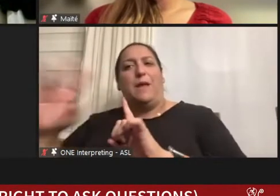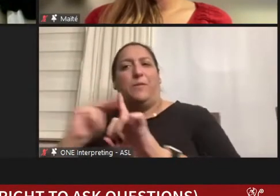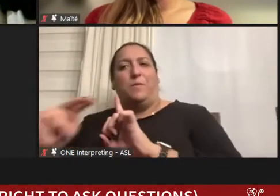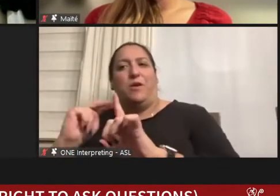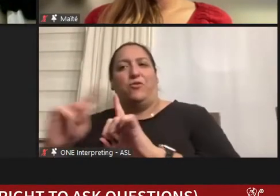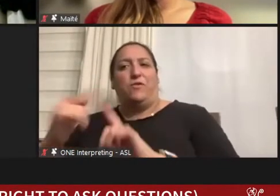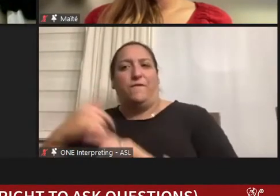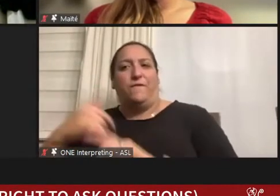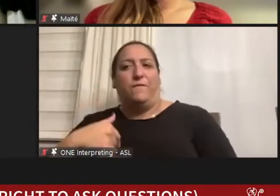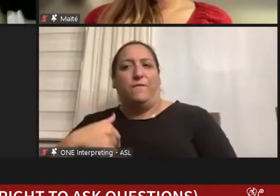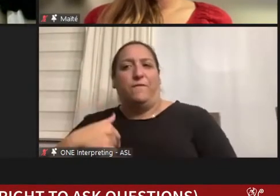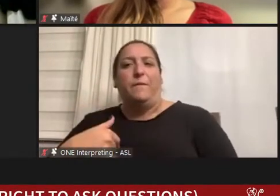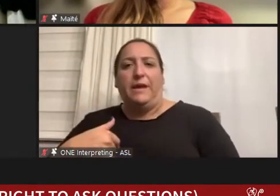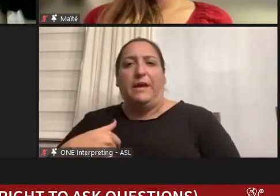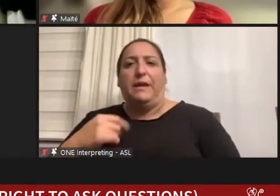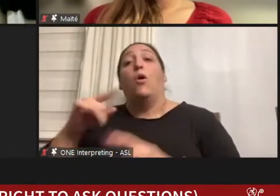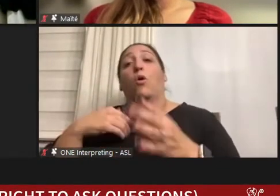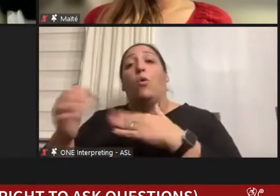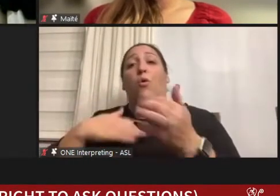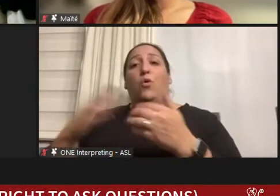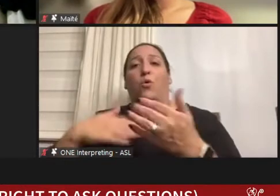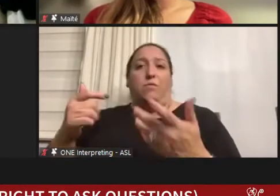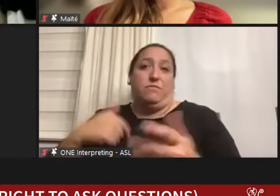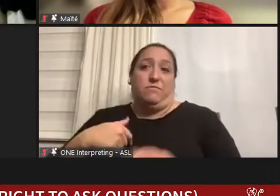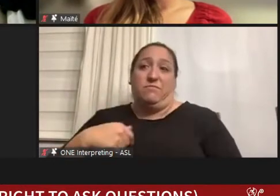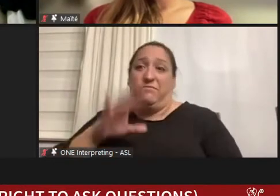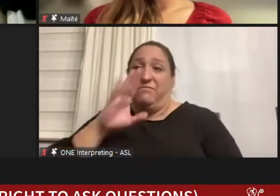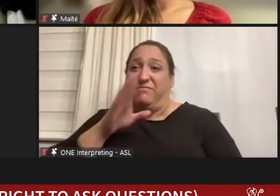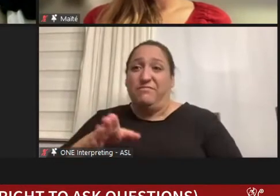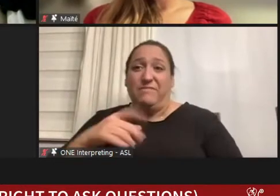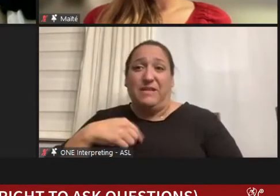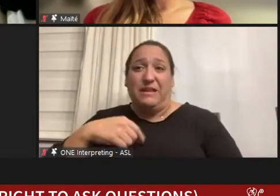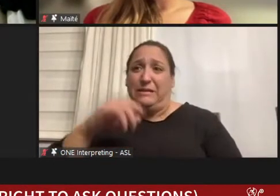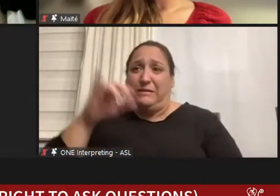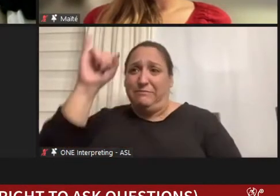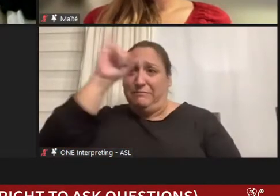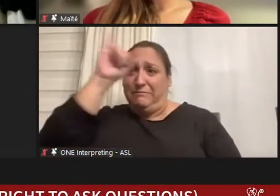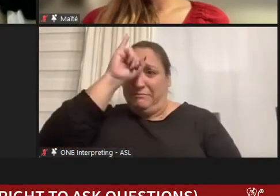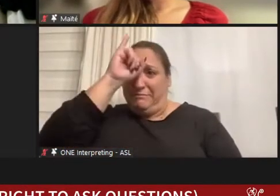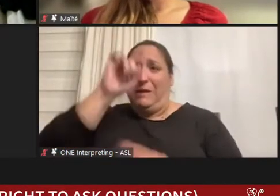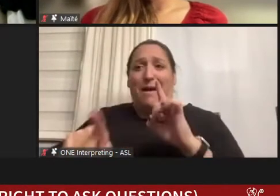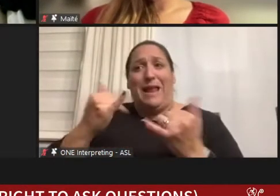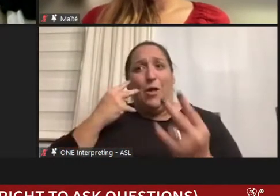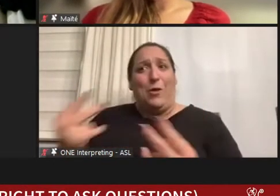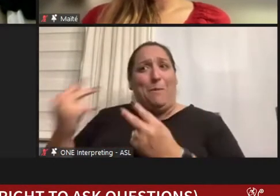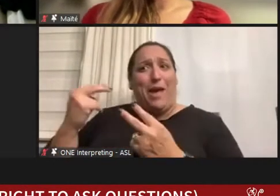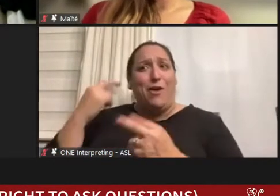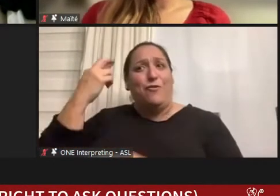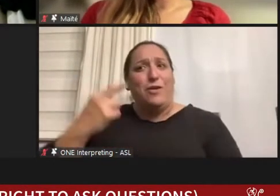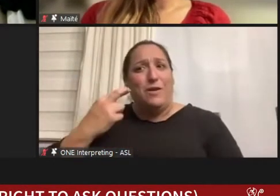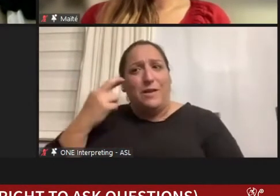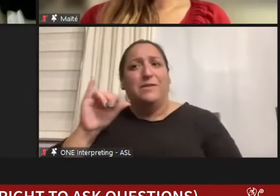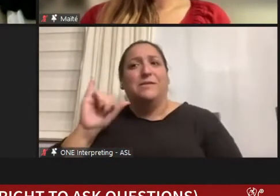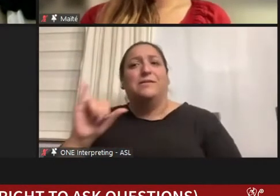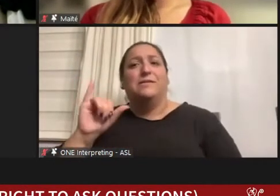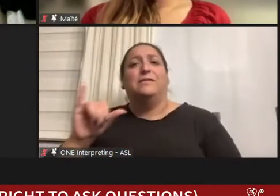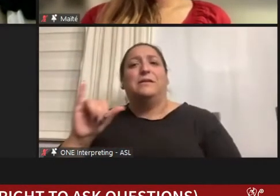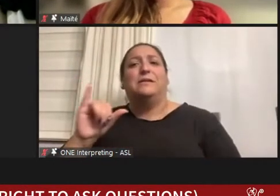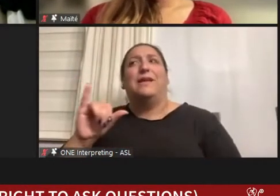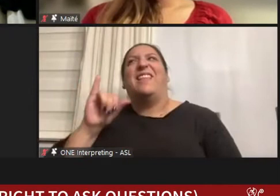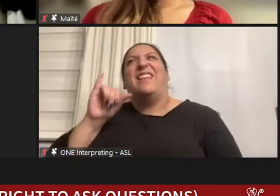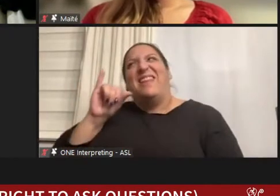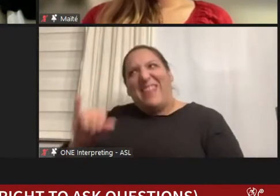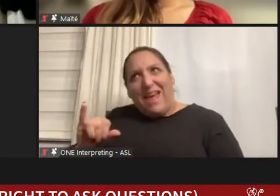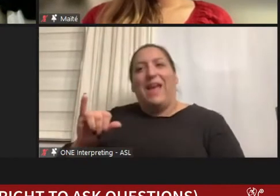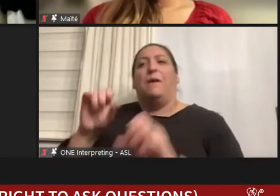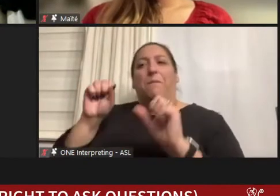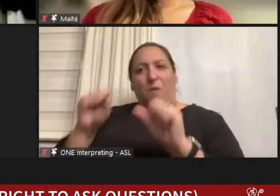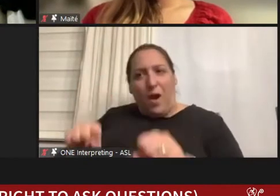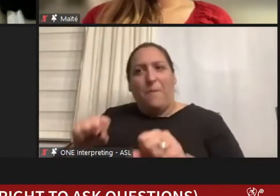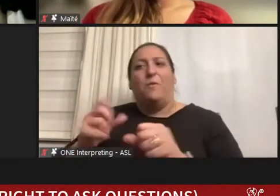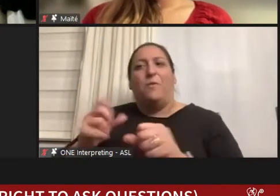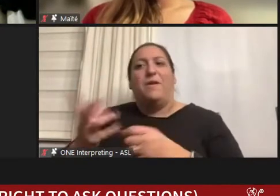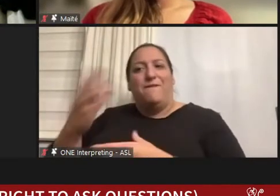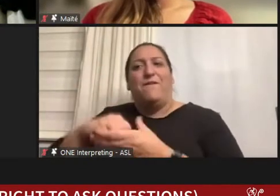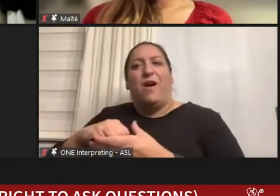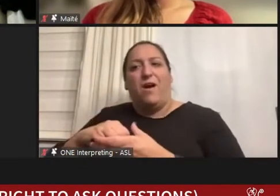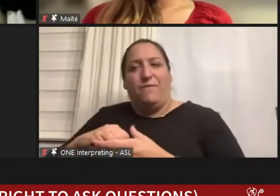And now looking back I realize that it probably did play a role. And now many years later